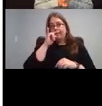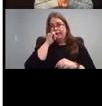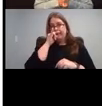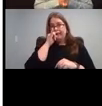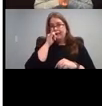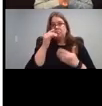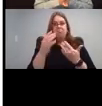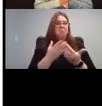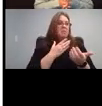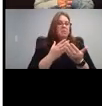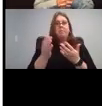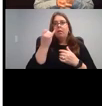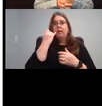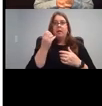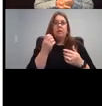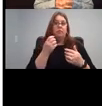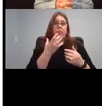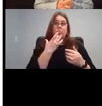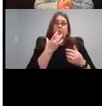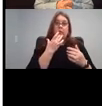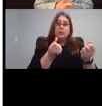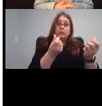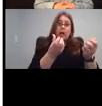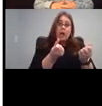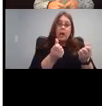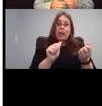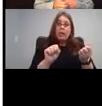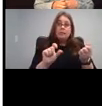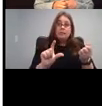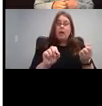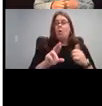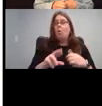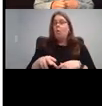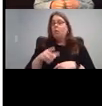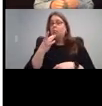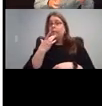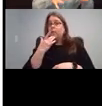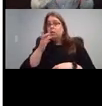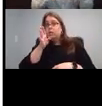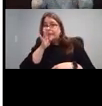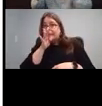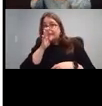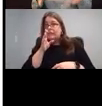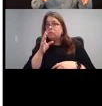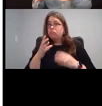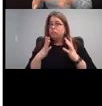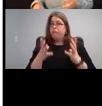matter whether they communicate through as well or, or spoken language. They put the kids together with kids who